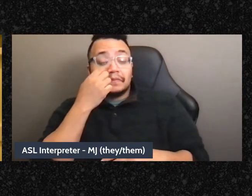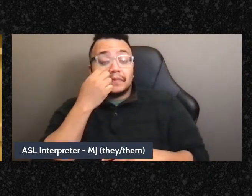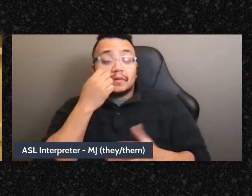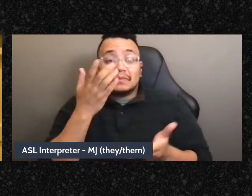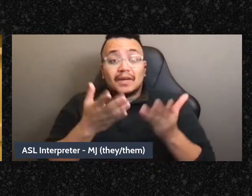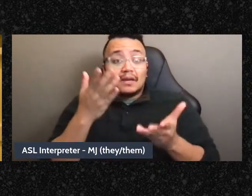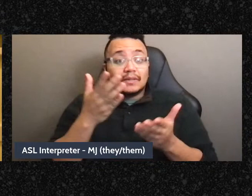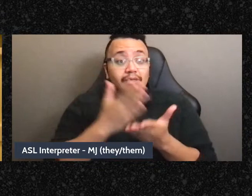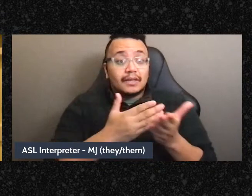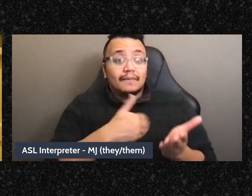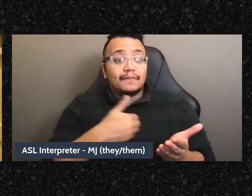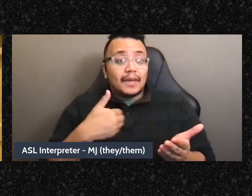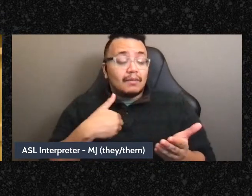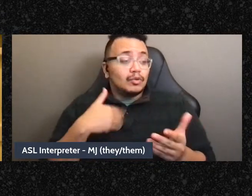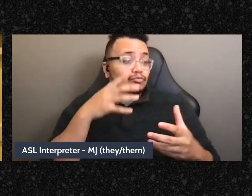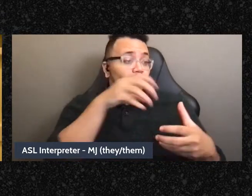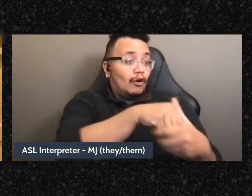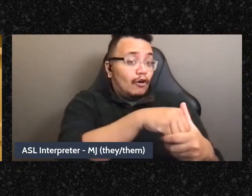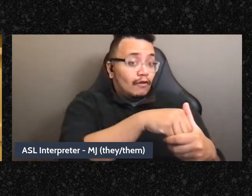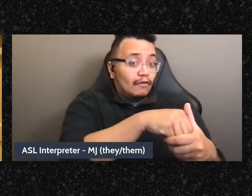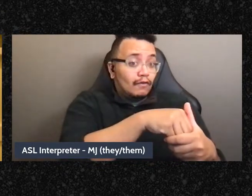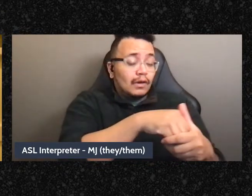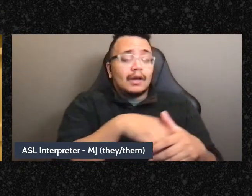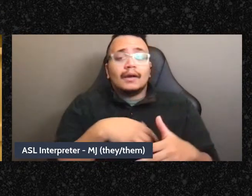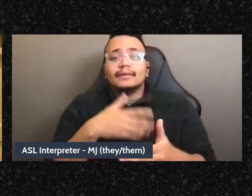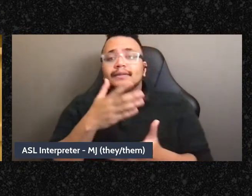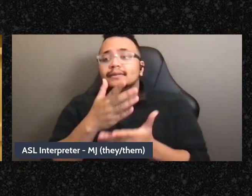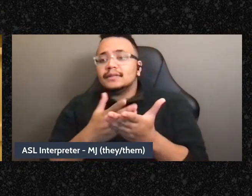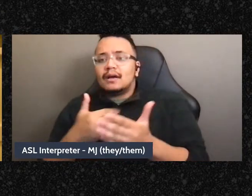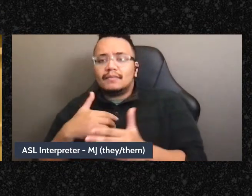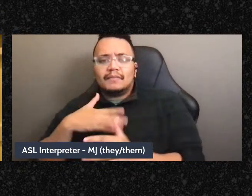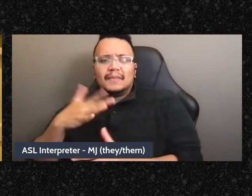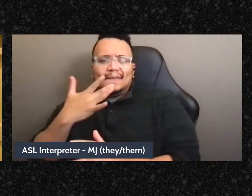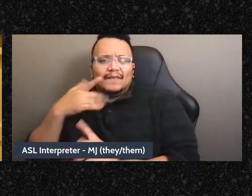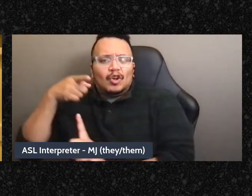and a set of people who are like this is my main group in this group, I'm doing work plans